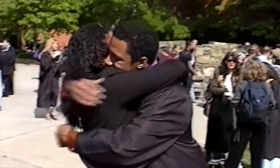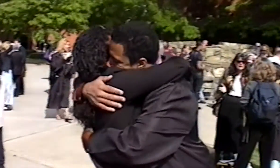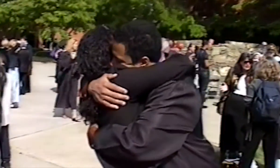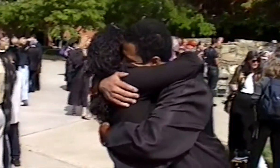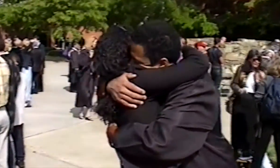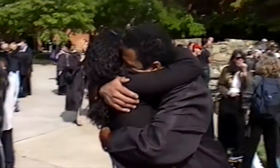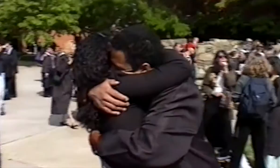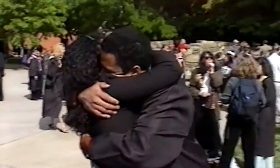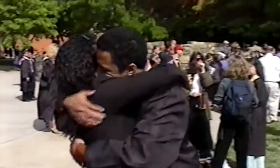I am happy and proud of you....